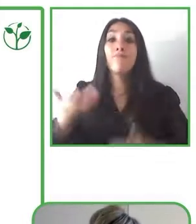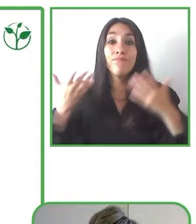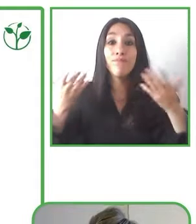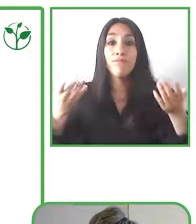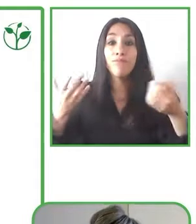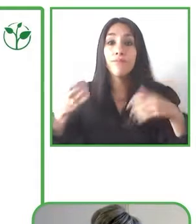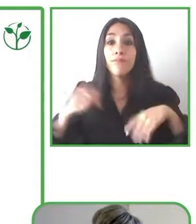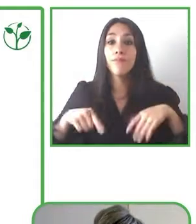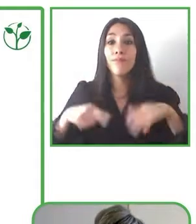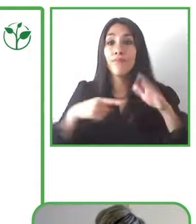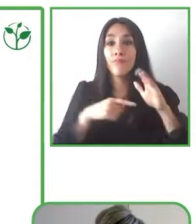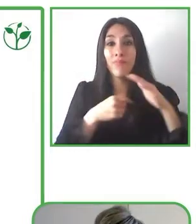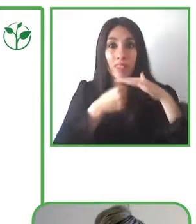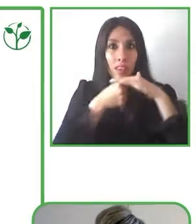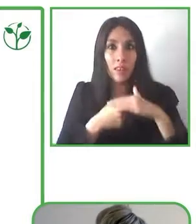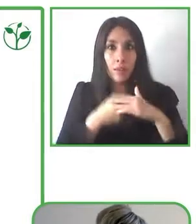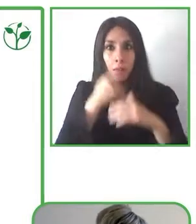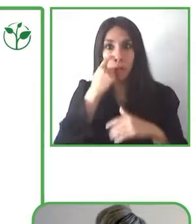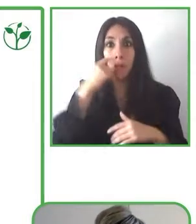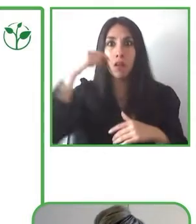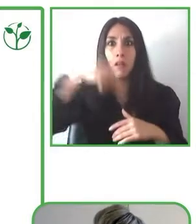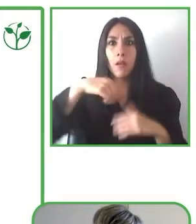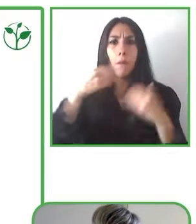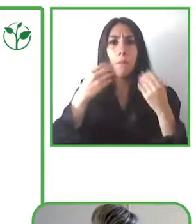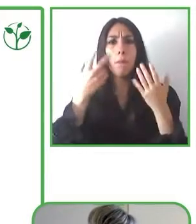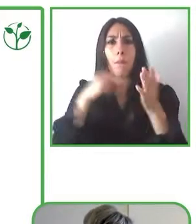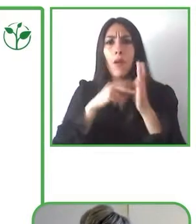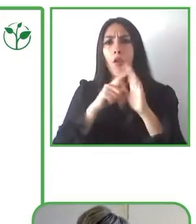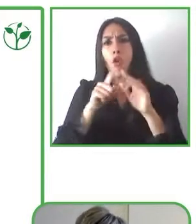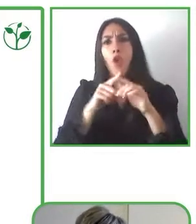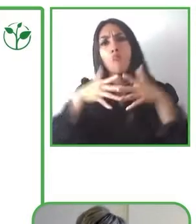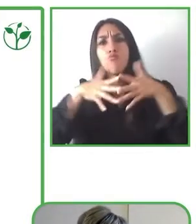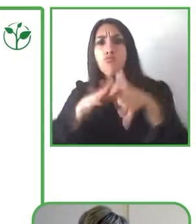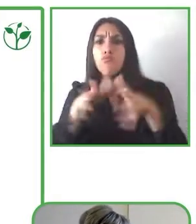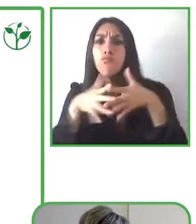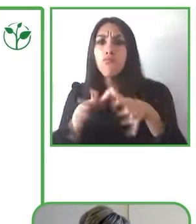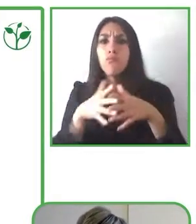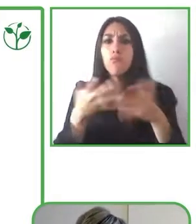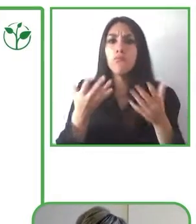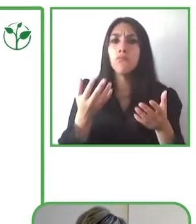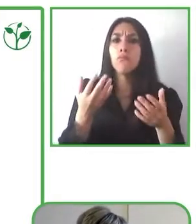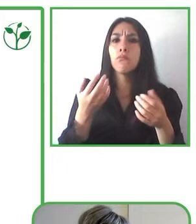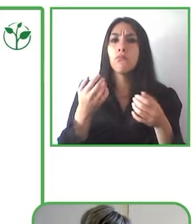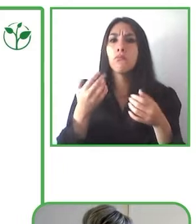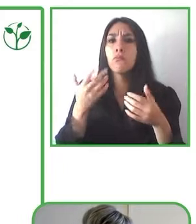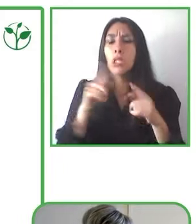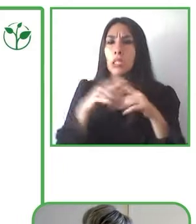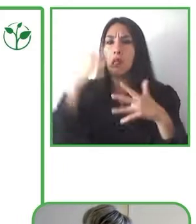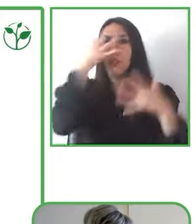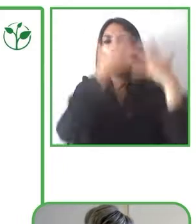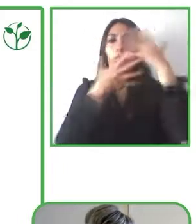unable to access information unless all these accessibilities or functions were included